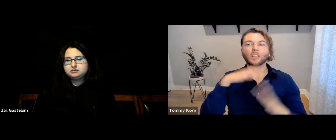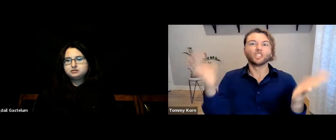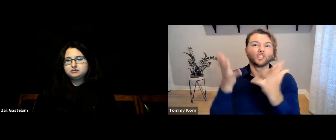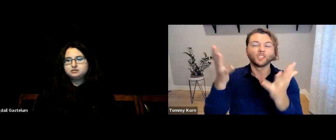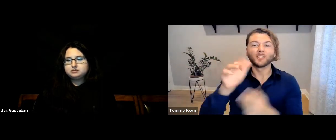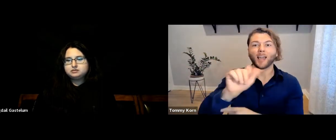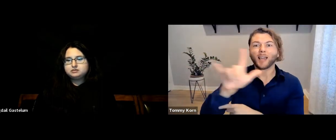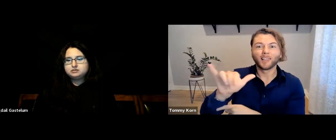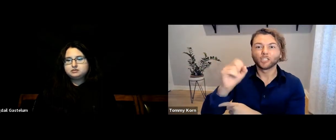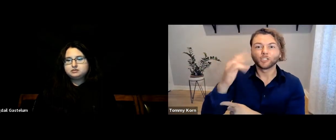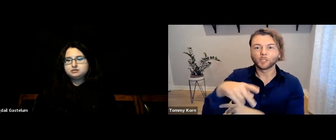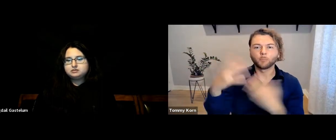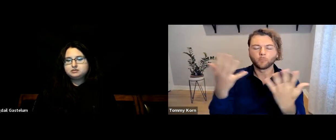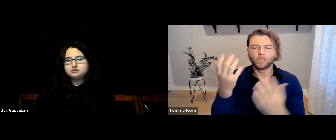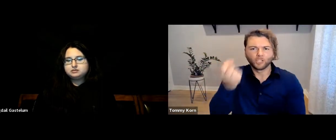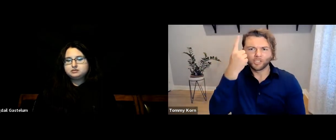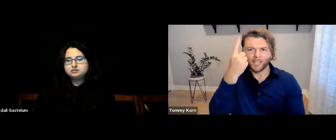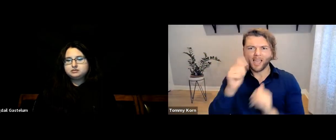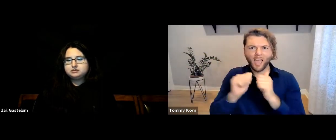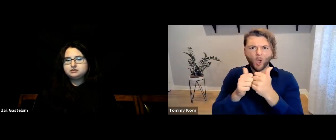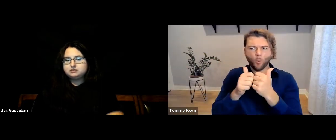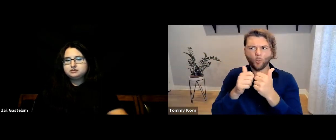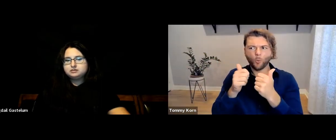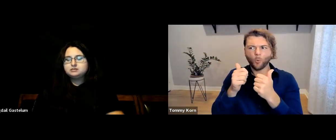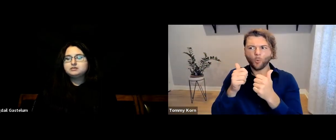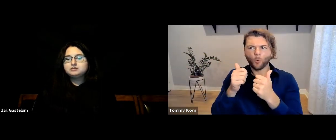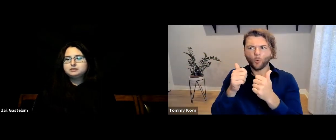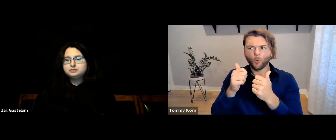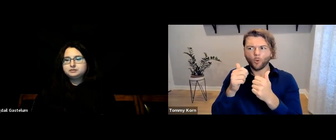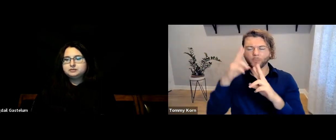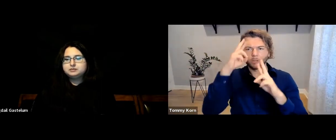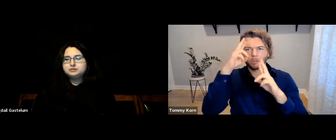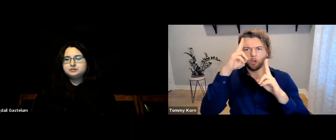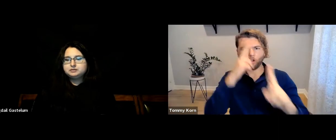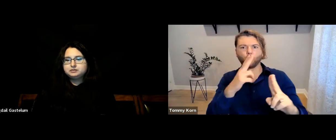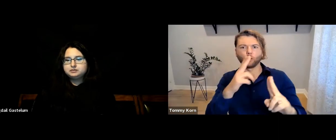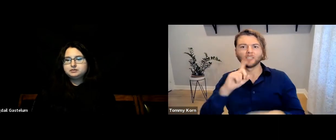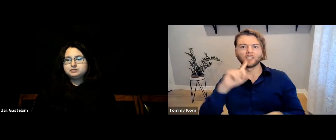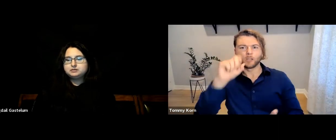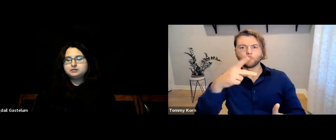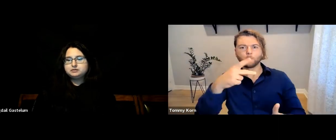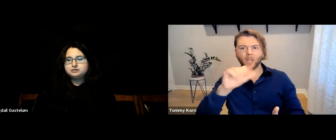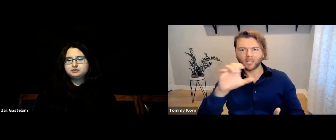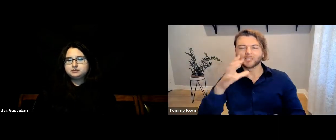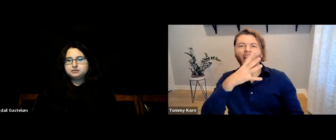This is why we encourage allyship: Respecting and understanding Deaf space